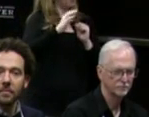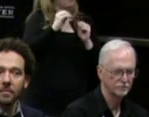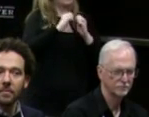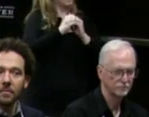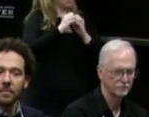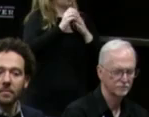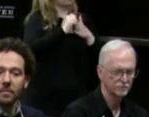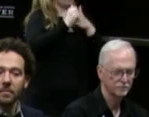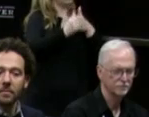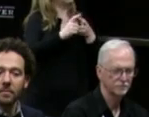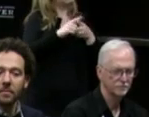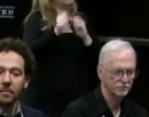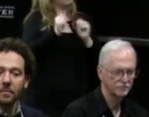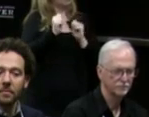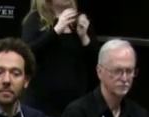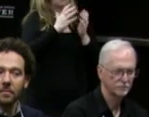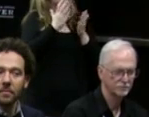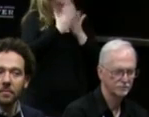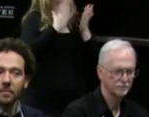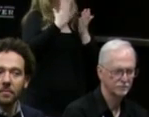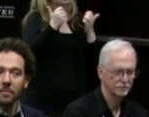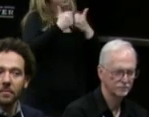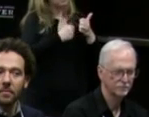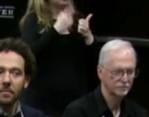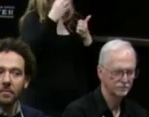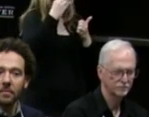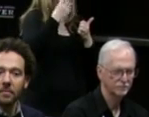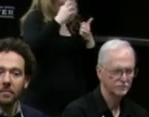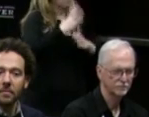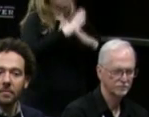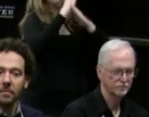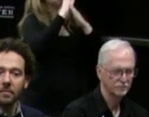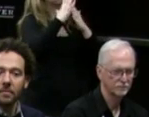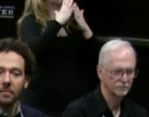and some of the challenges you face and the work that you do.